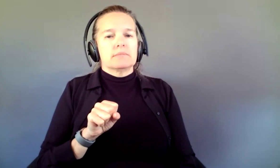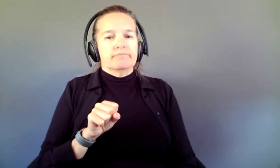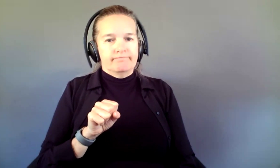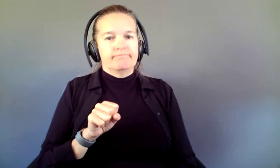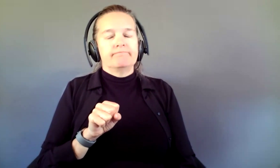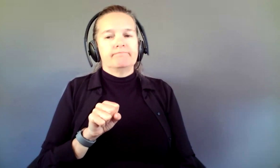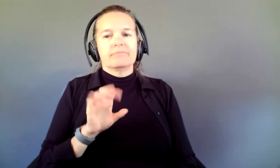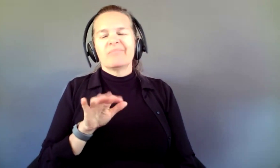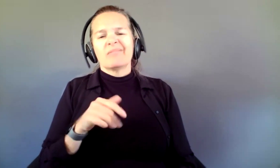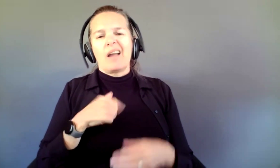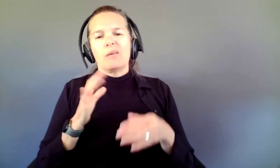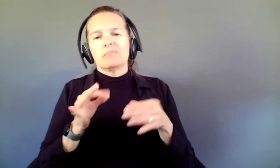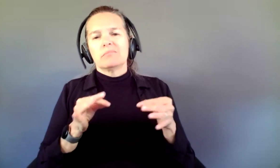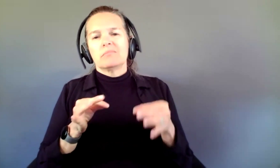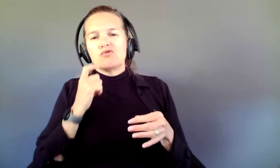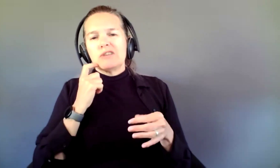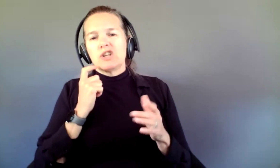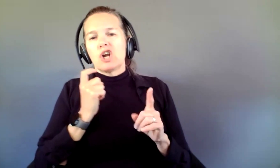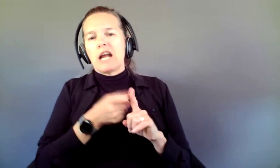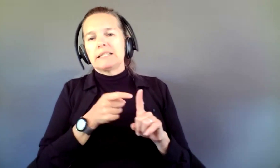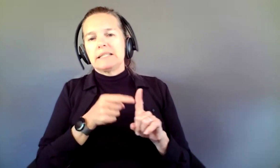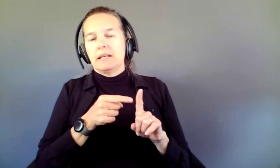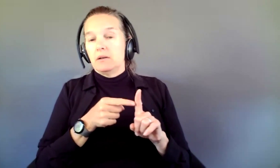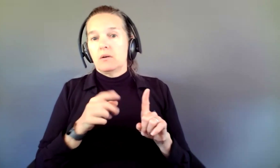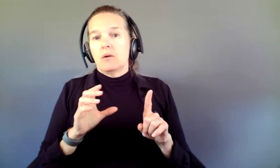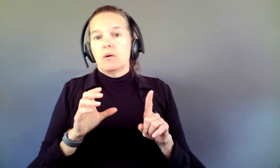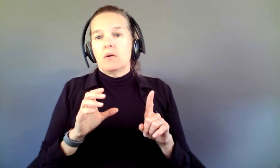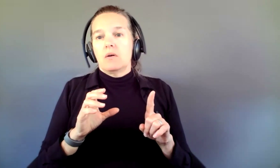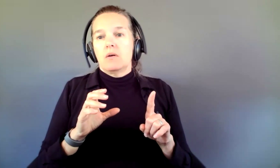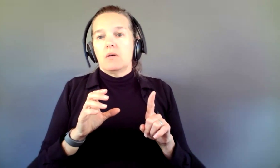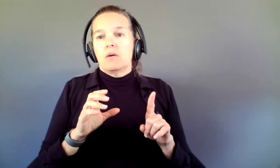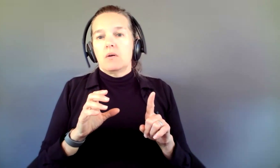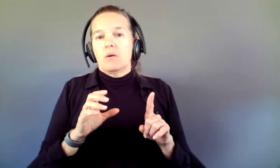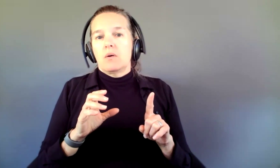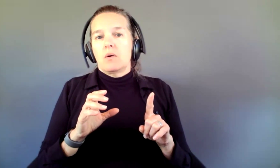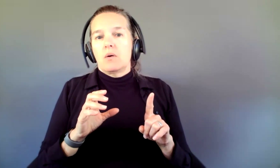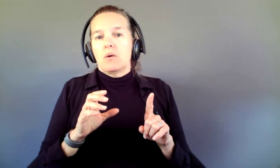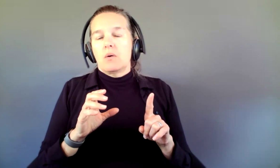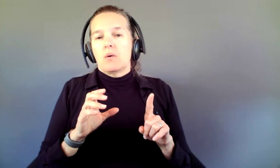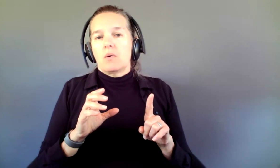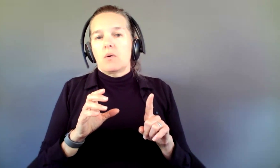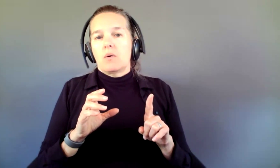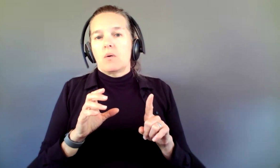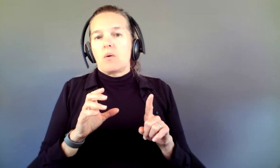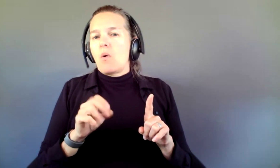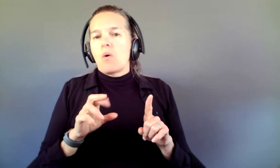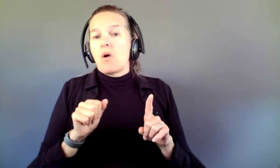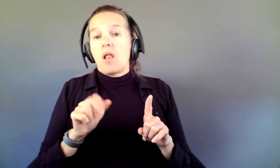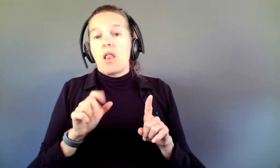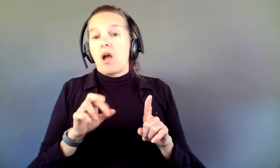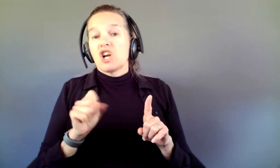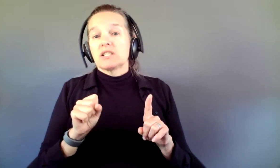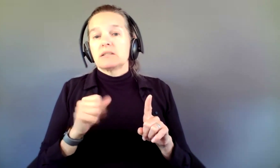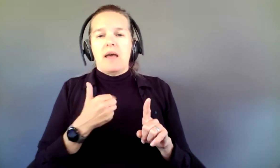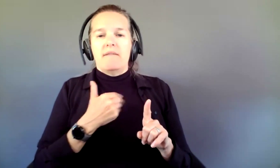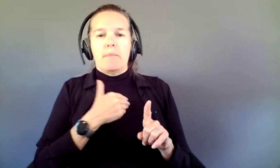to our recent grantee Four Larks, who have members all over the world, and some based